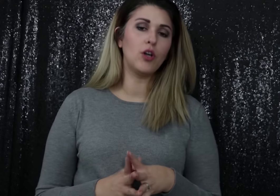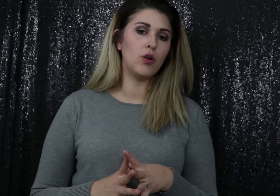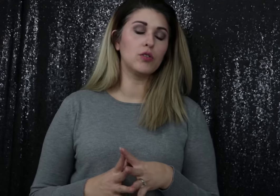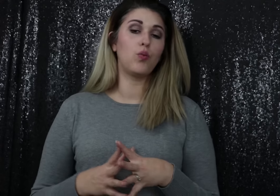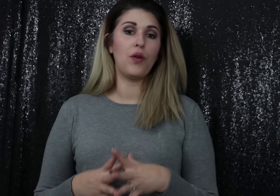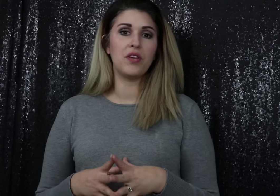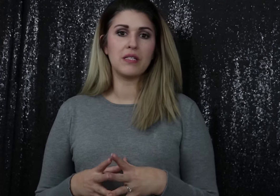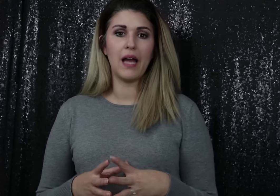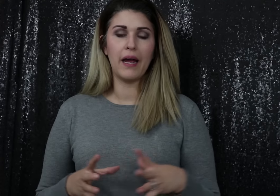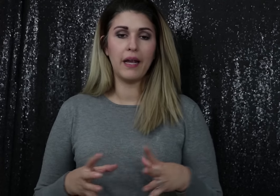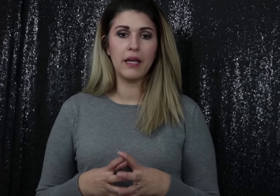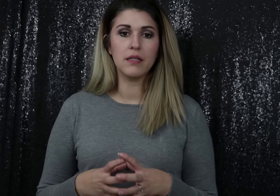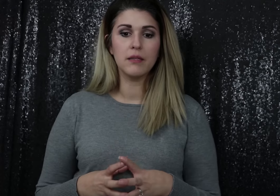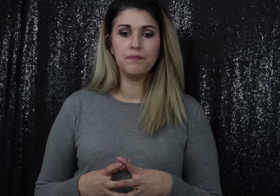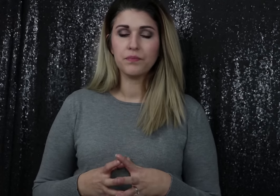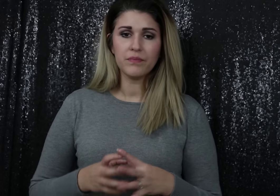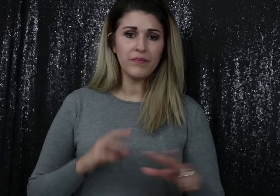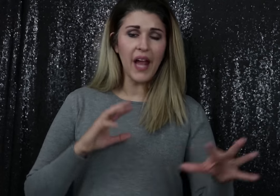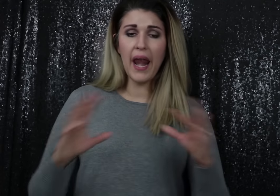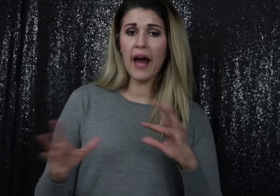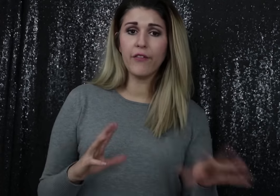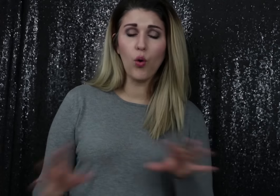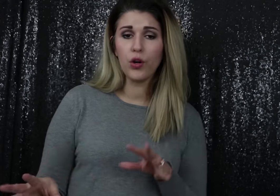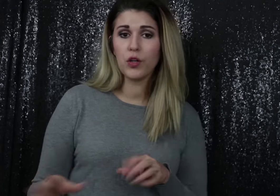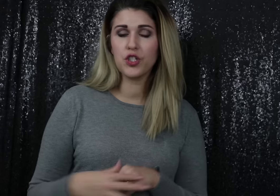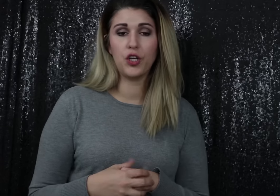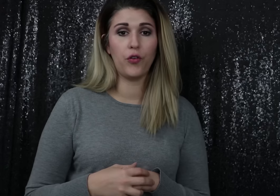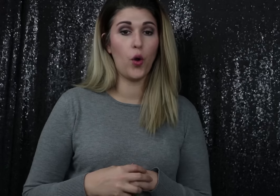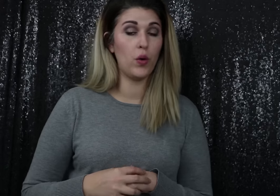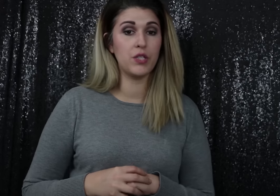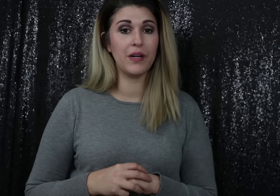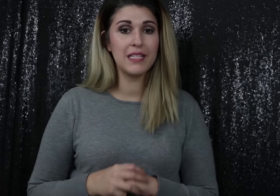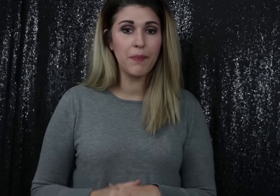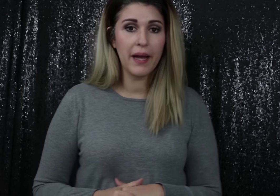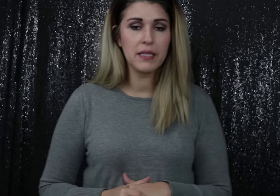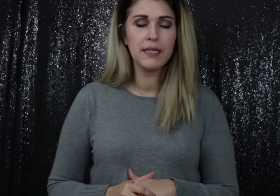told what the sign is and out of order so you don't know what to expect.